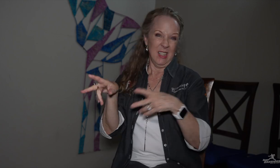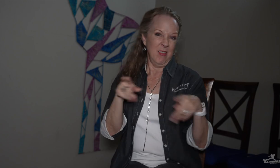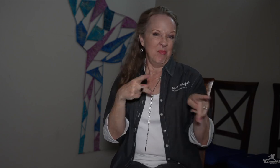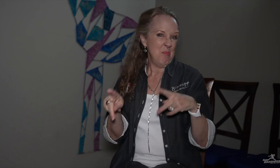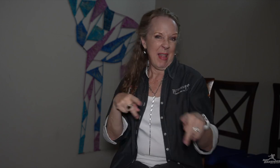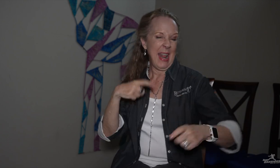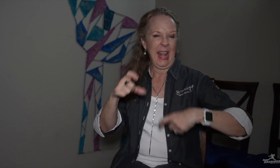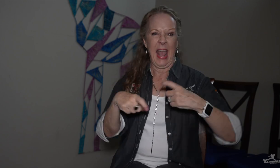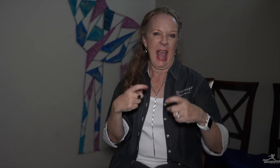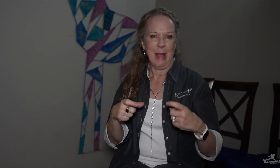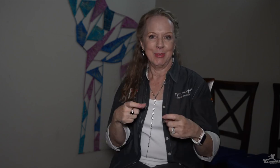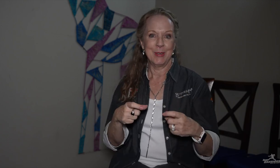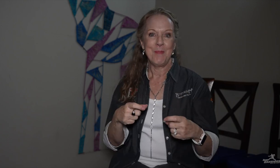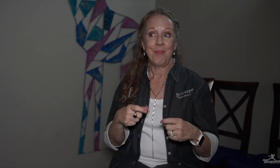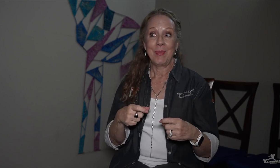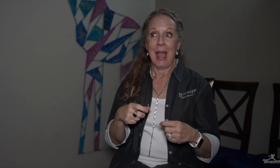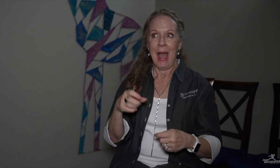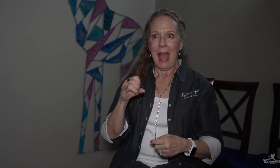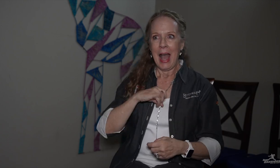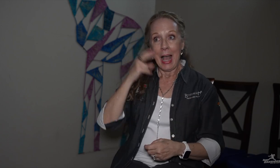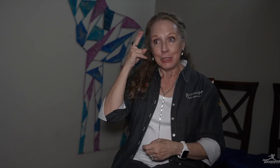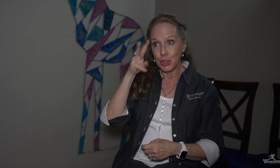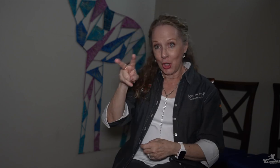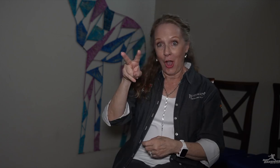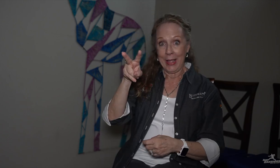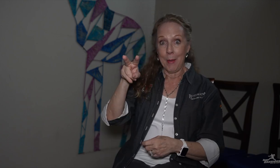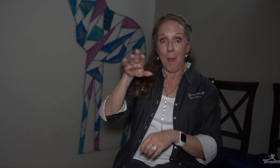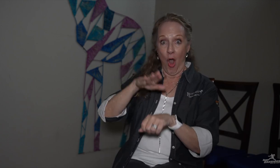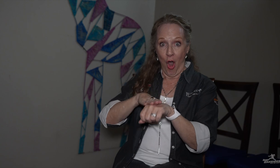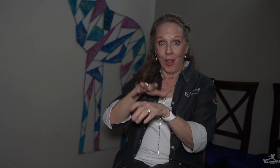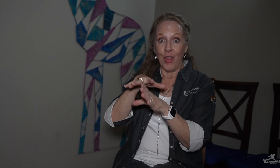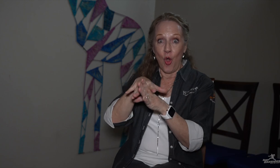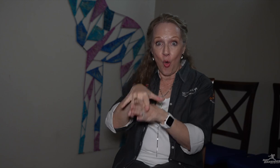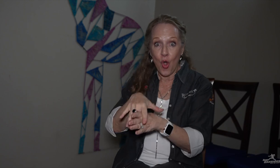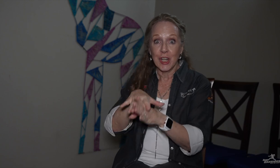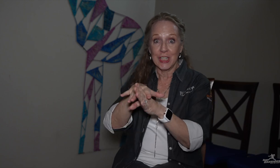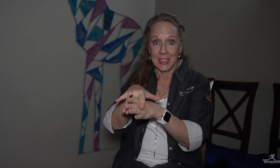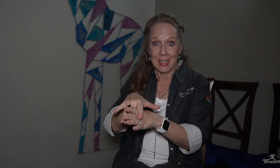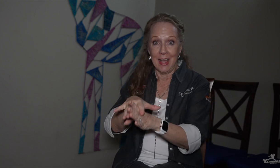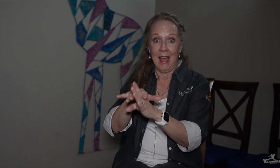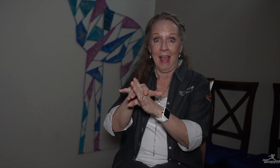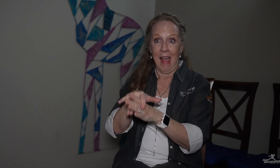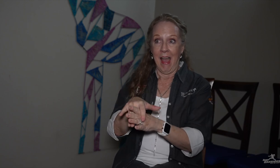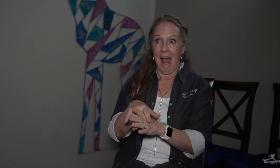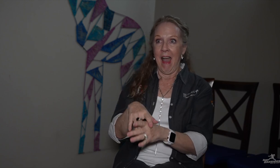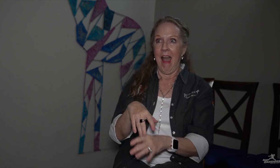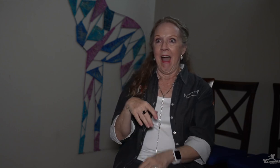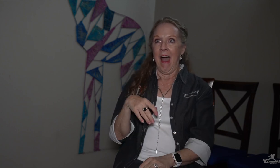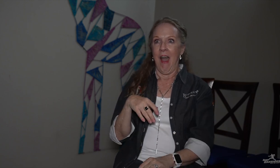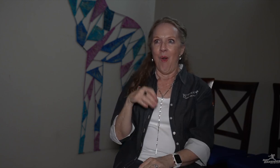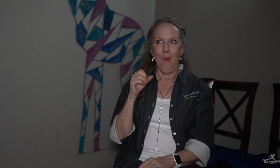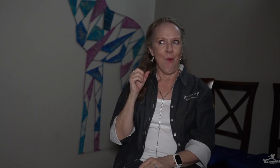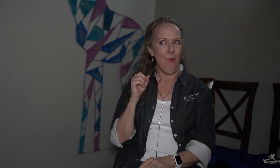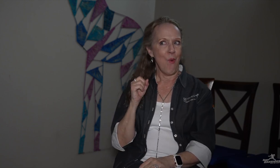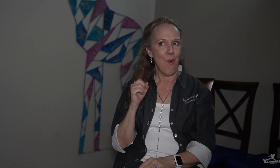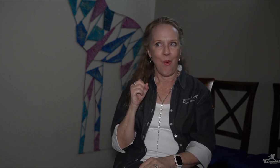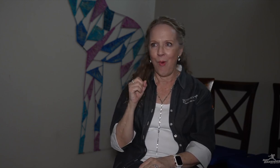having fun– and I saw him on a horse. I thought,